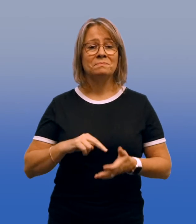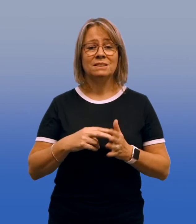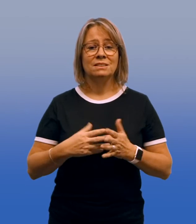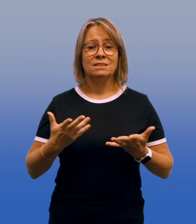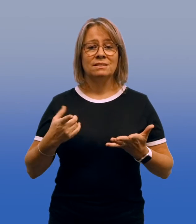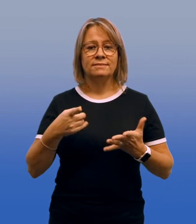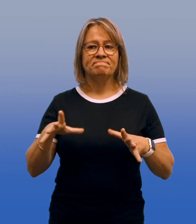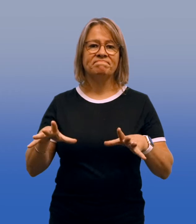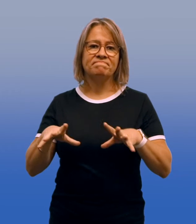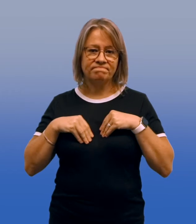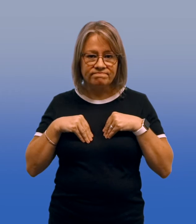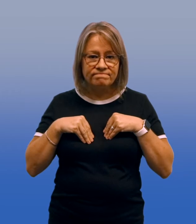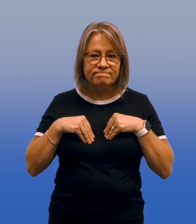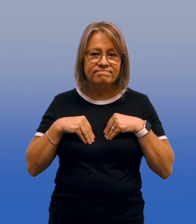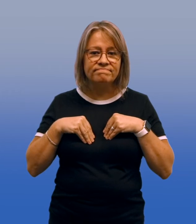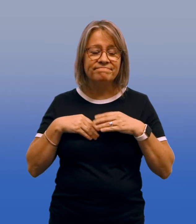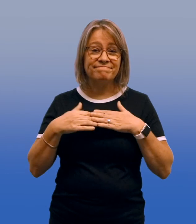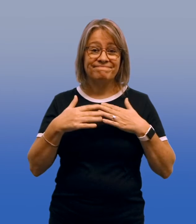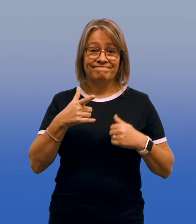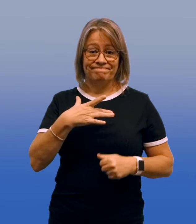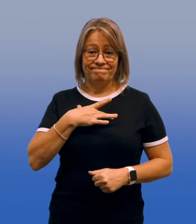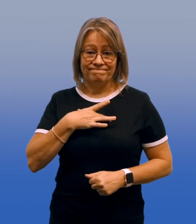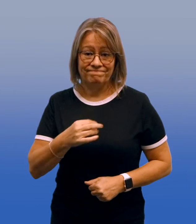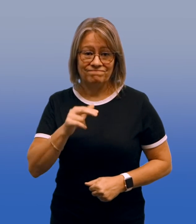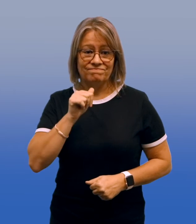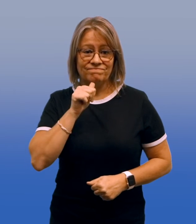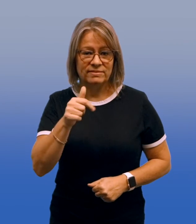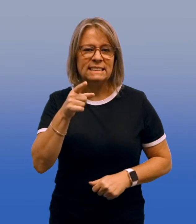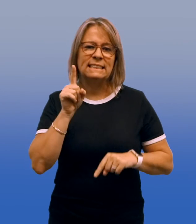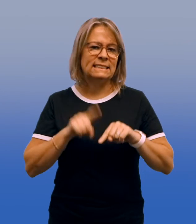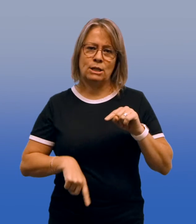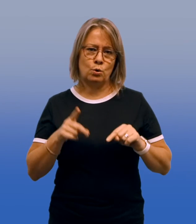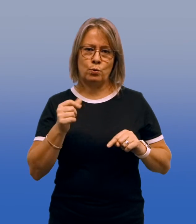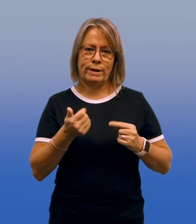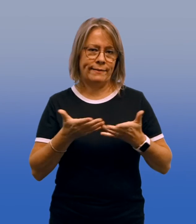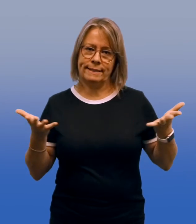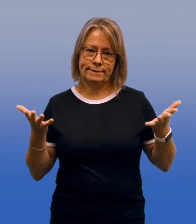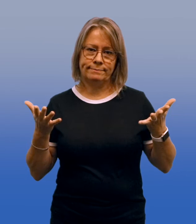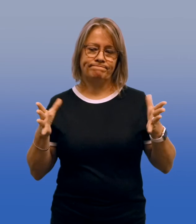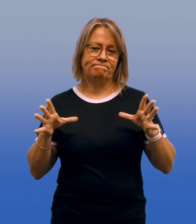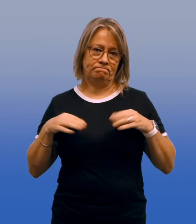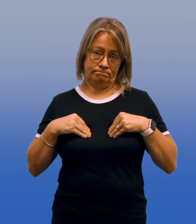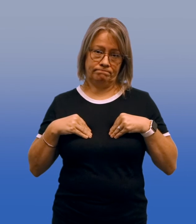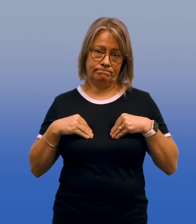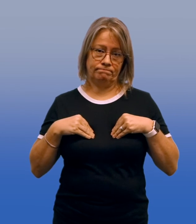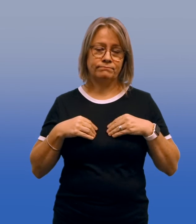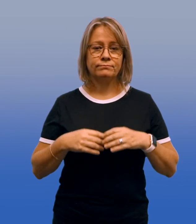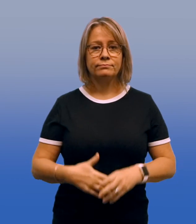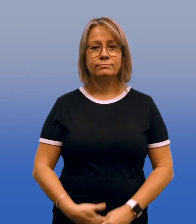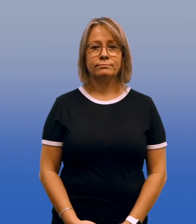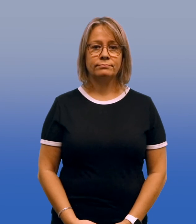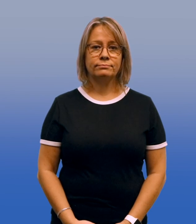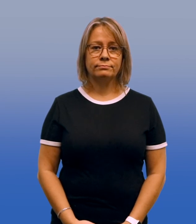Having accepted something unpleasant that one cannot do anything about.